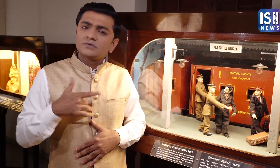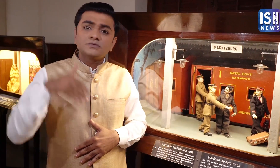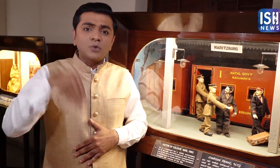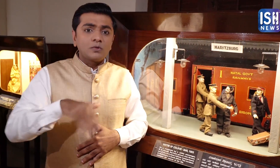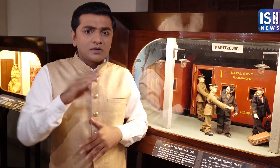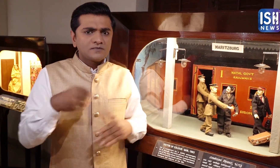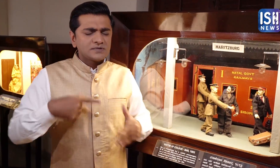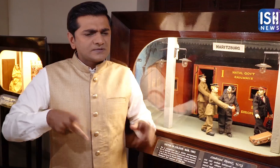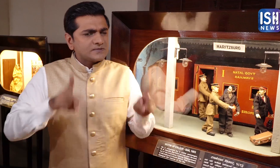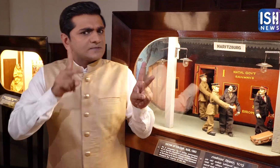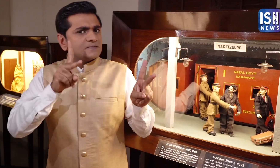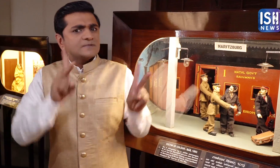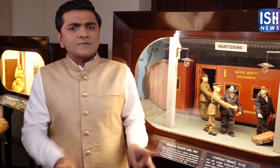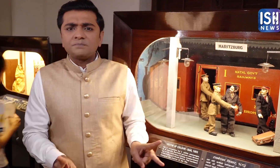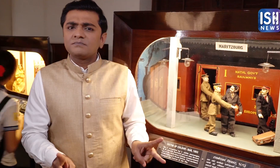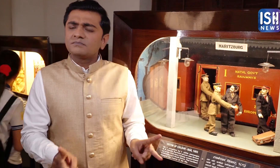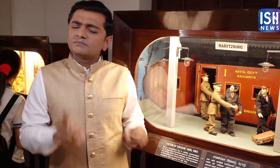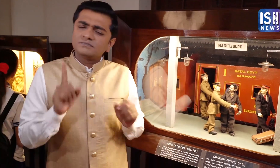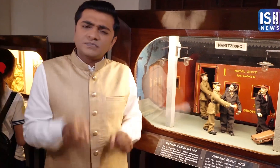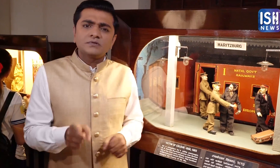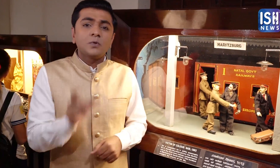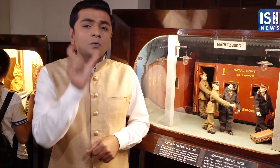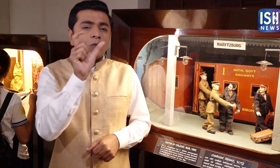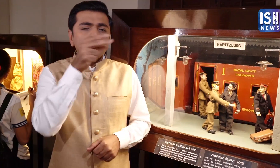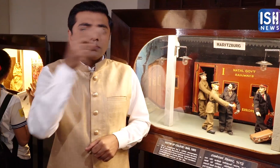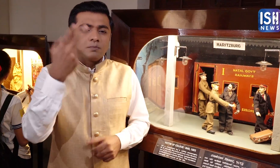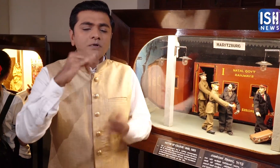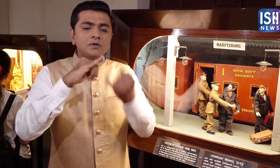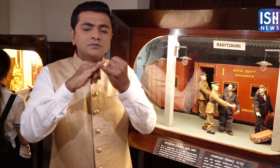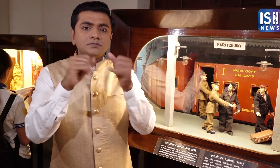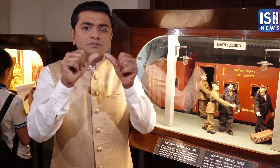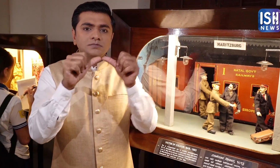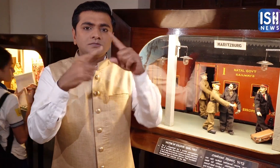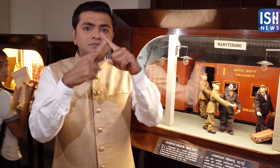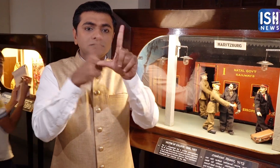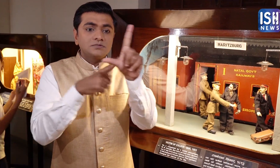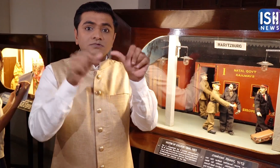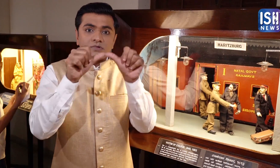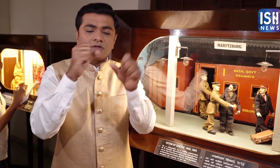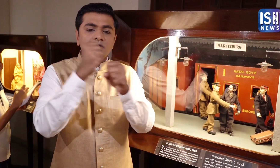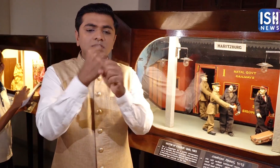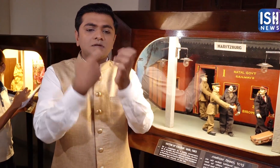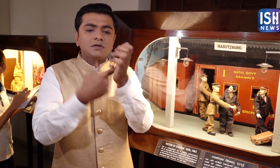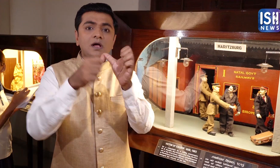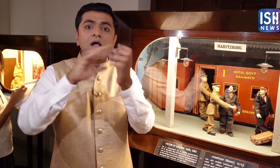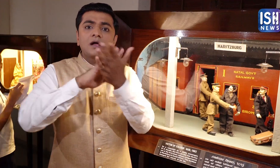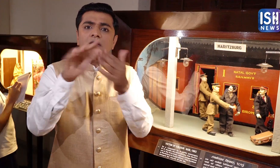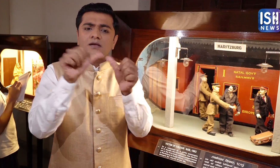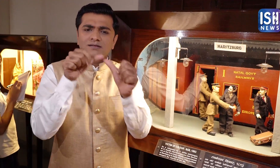That's when he decided to stay in South Africa created the concept of 'Satyagraha.'